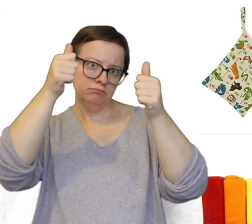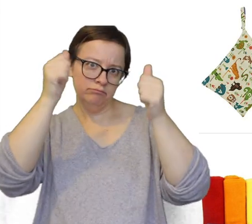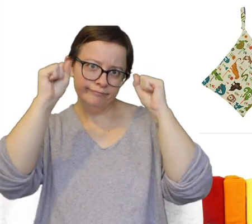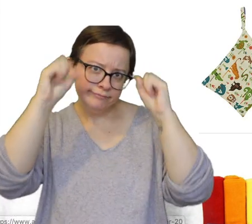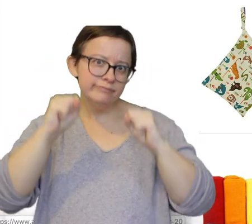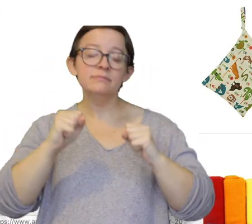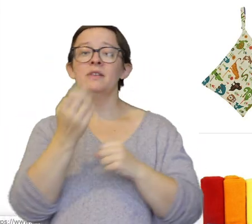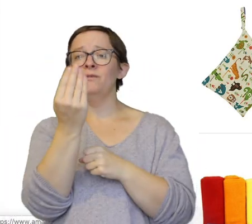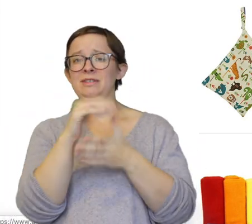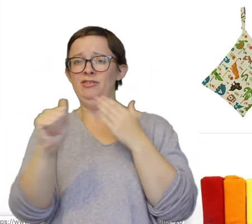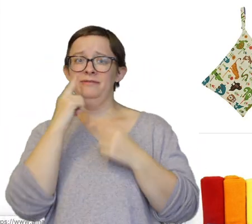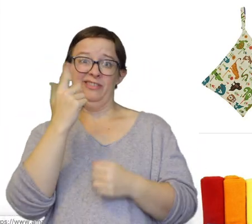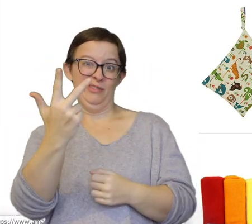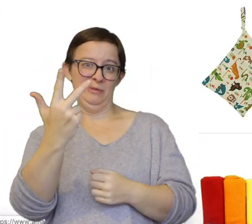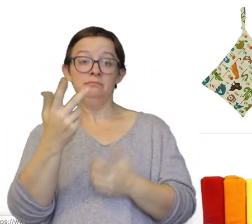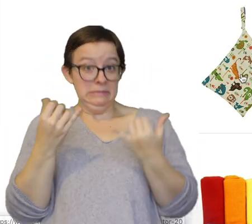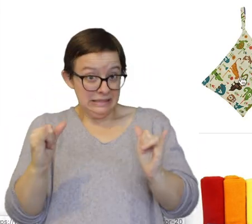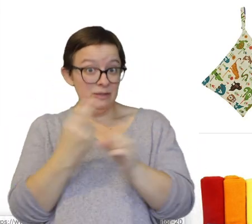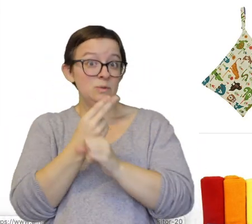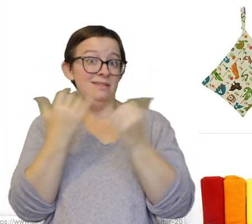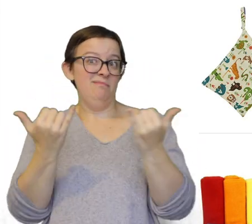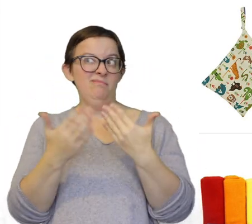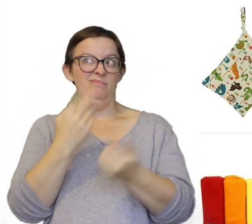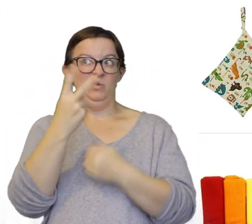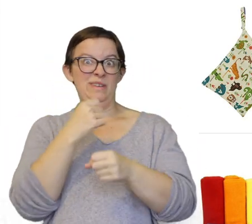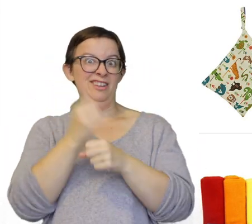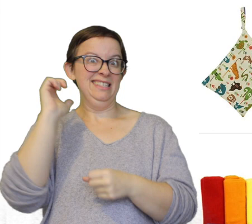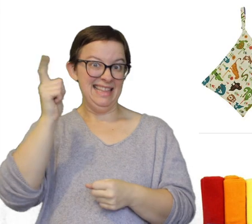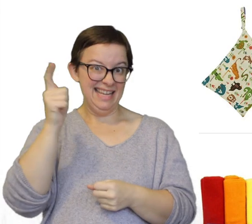They're only $14 for three of them. We are still using them almost 2 years later